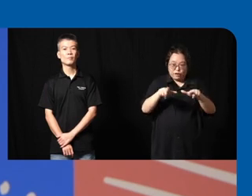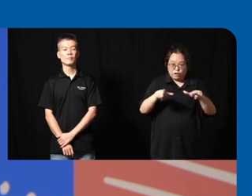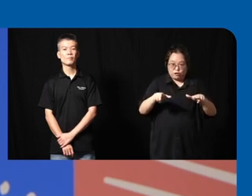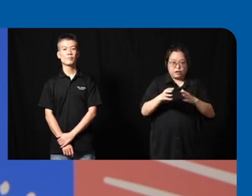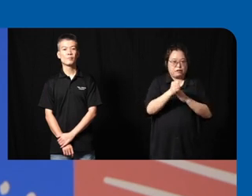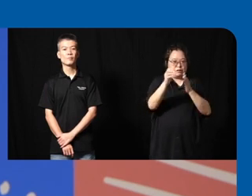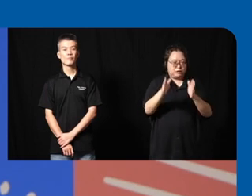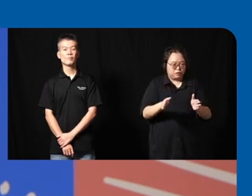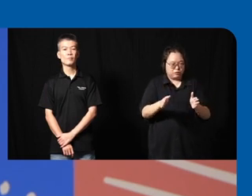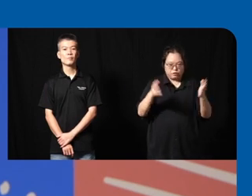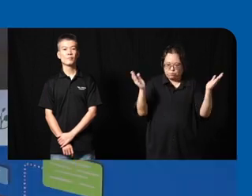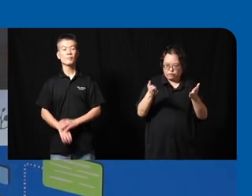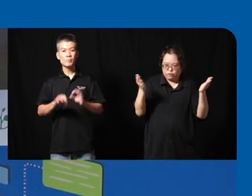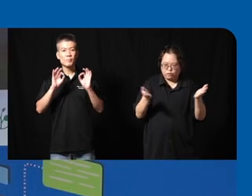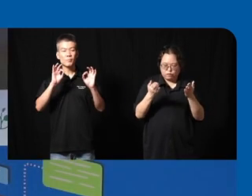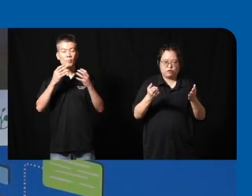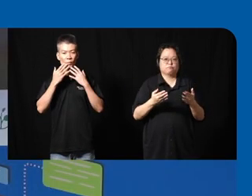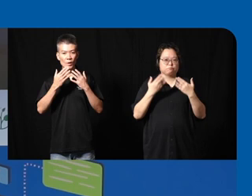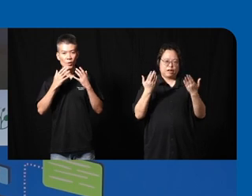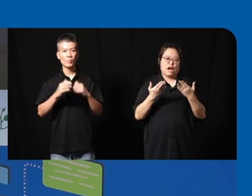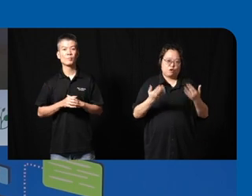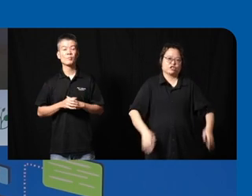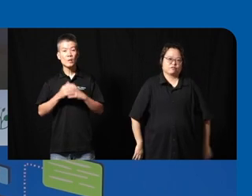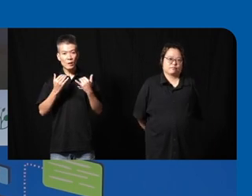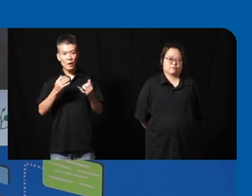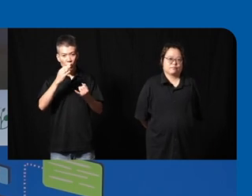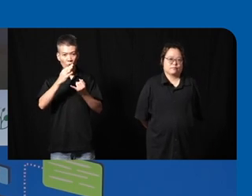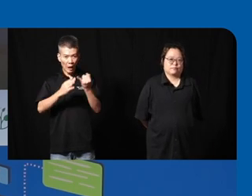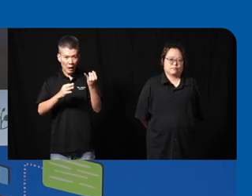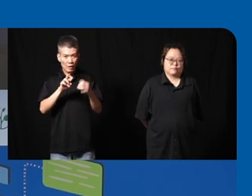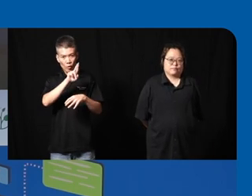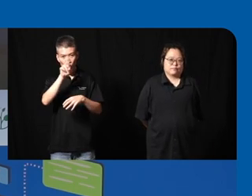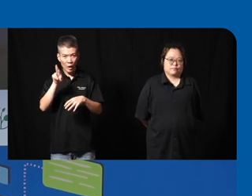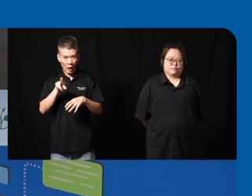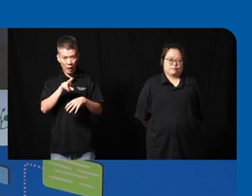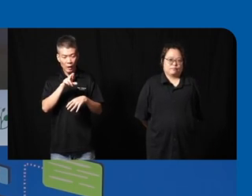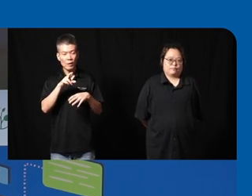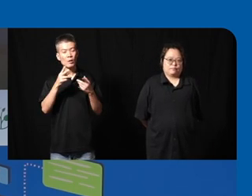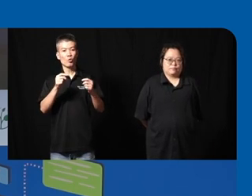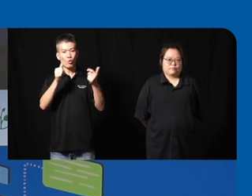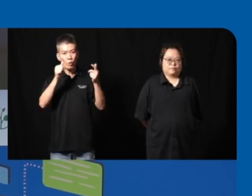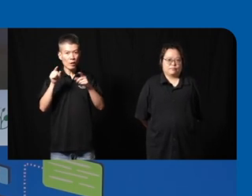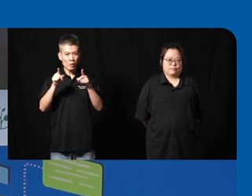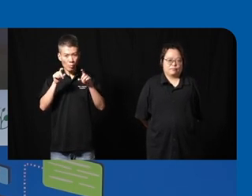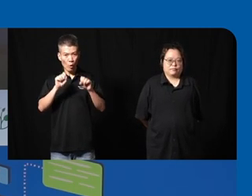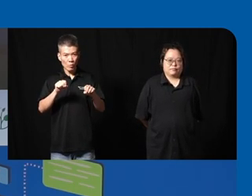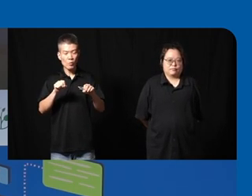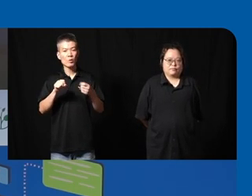to see okay thank you now a final round and be really quick as possible um is there anything